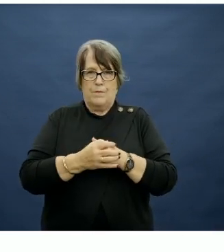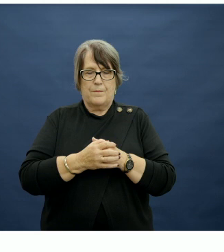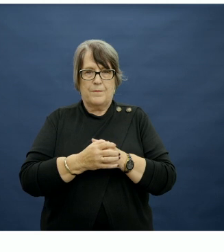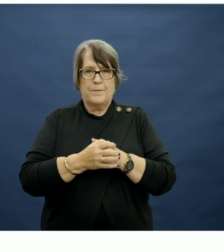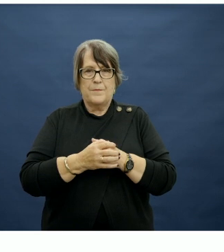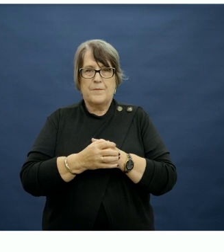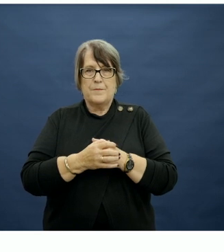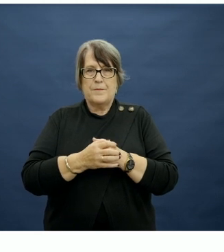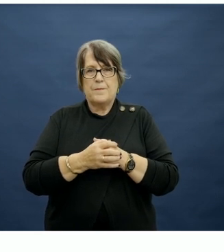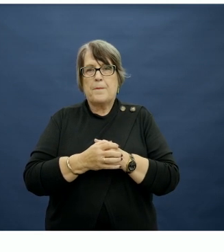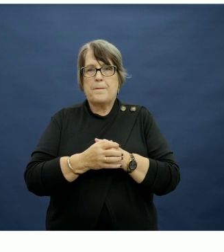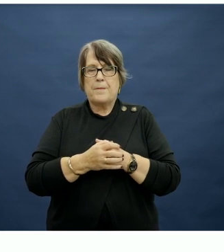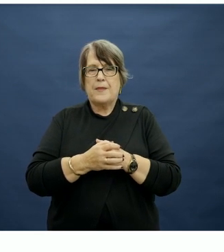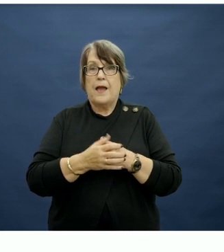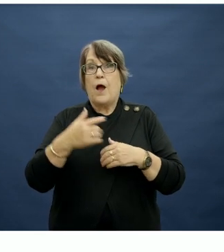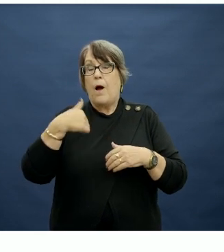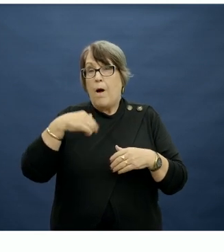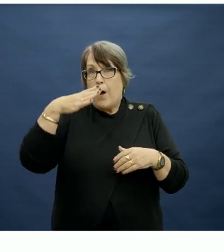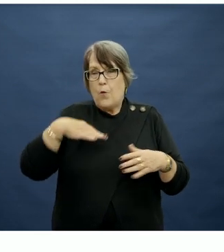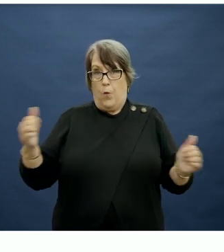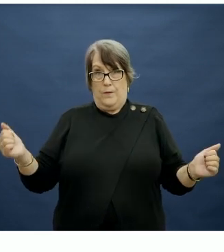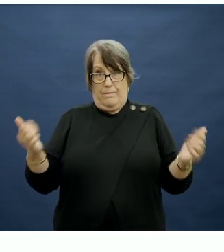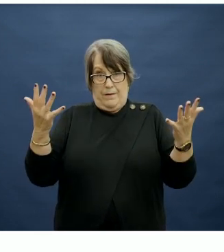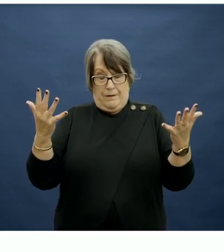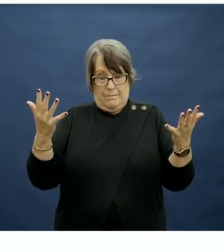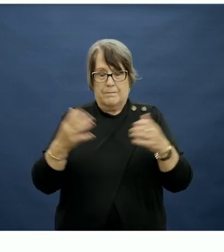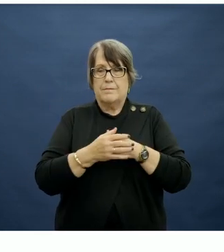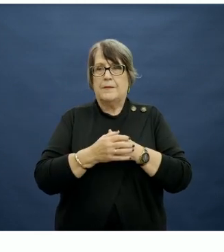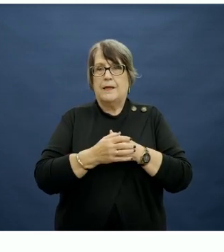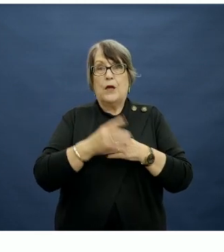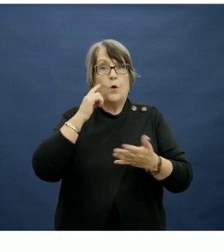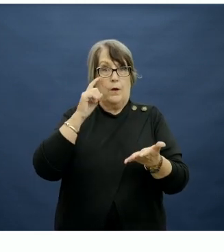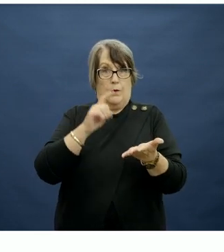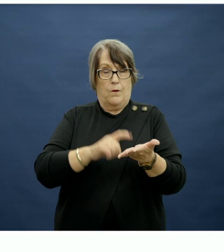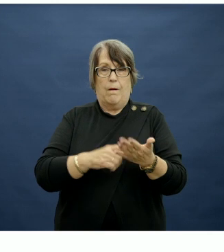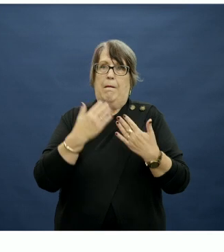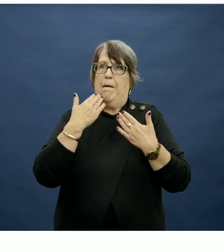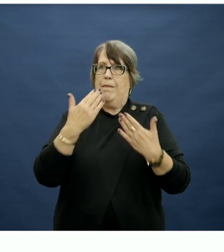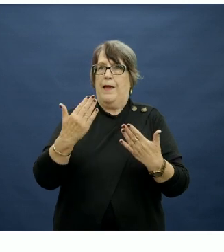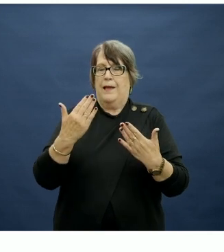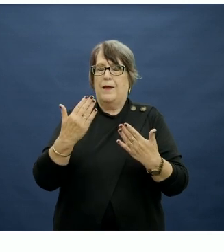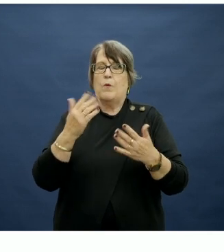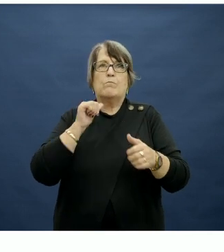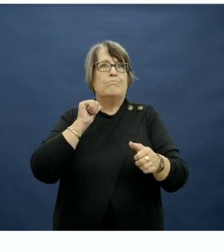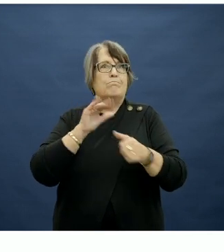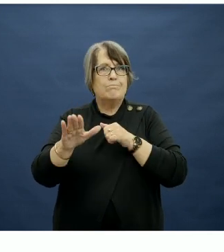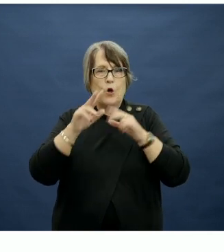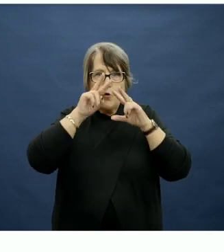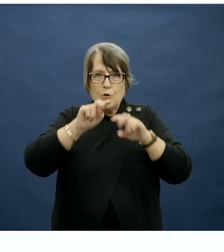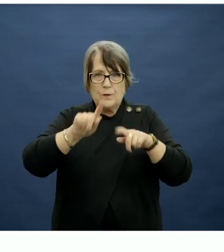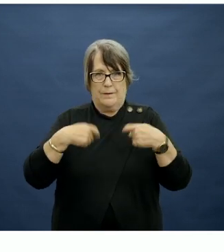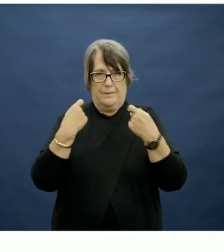I just want to finish by acknowledging and thanking my terrific research team, many of